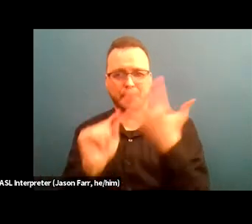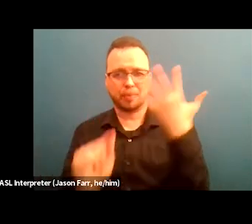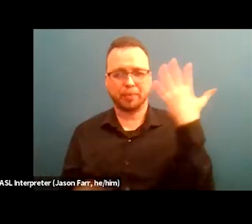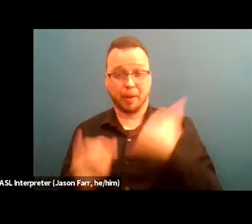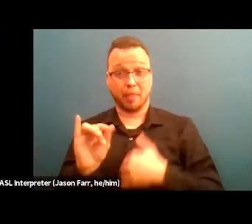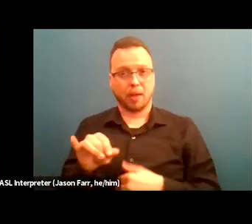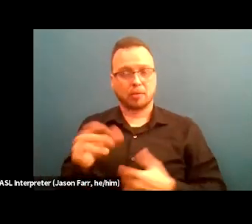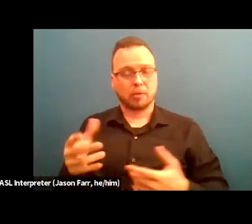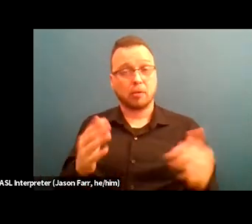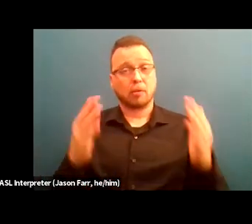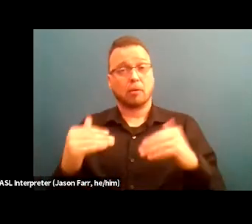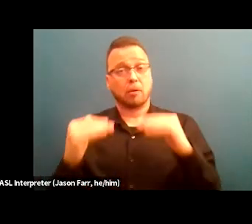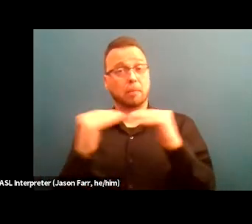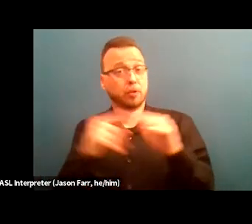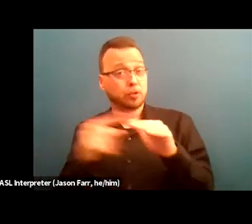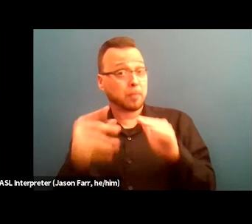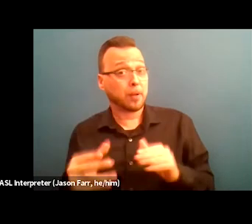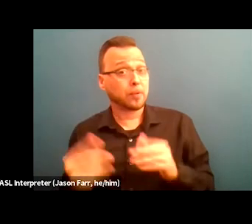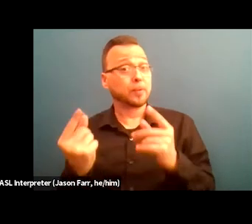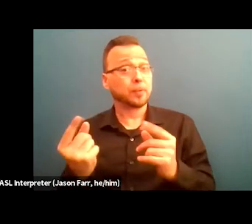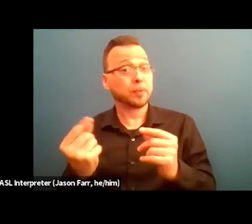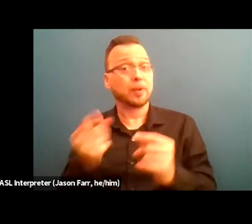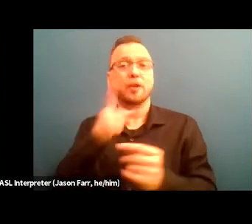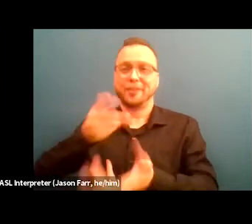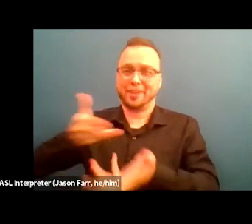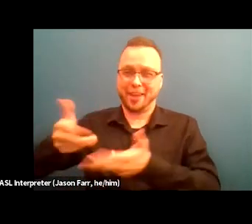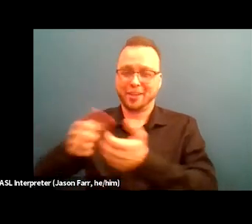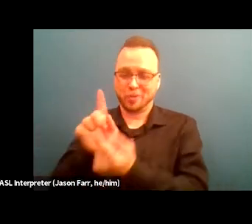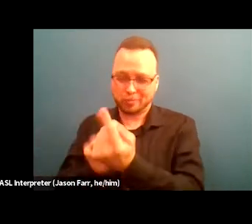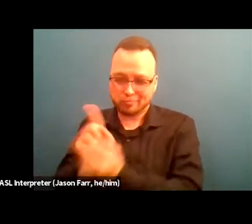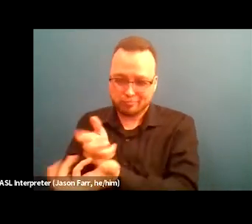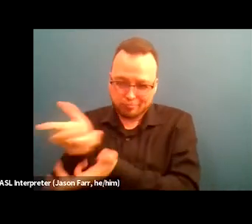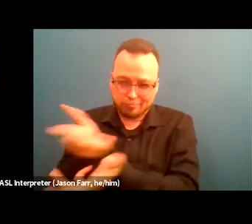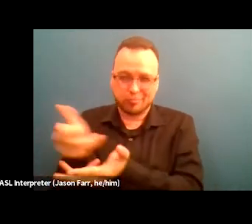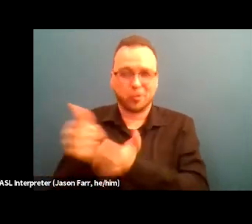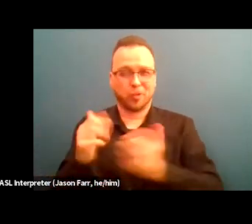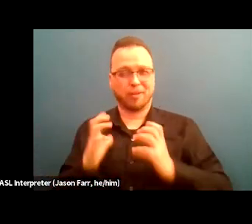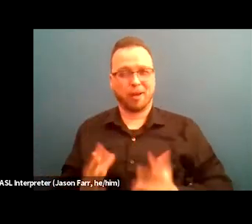And the peer specialists, they really engage with the clients and like I've been mentioning, they help them reintegrate into society.